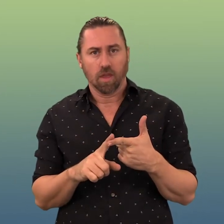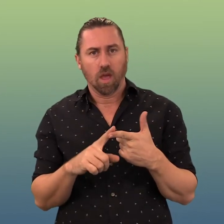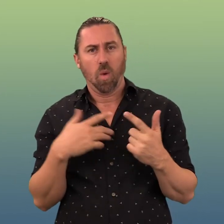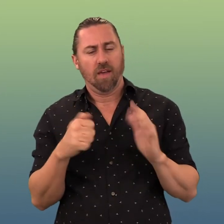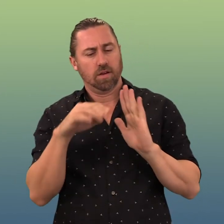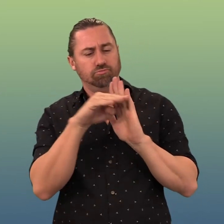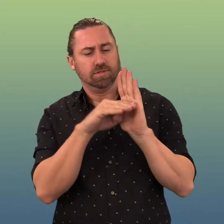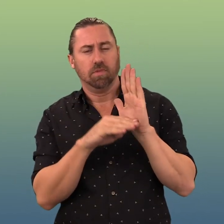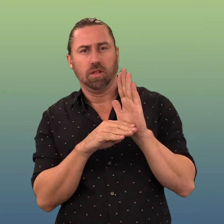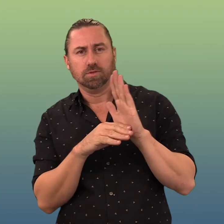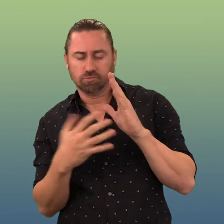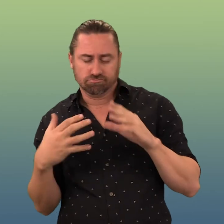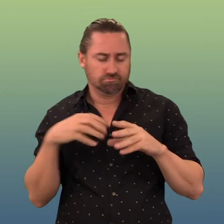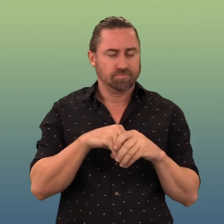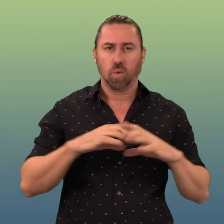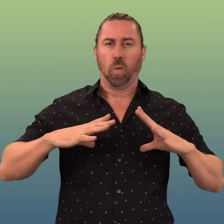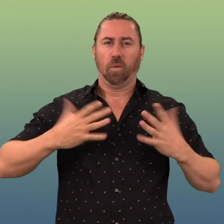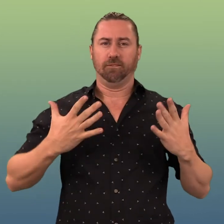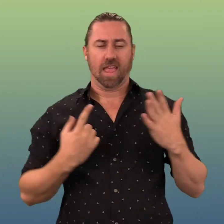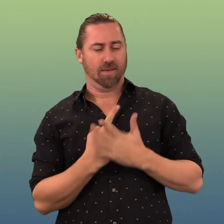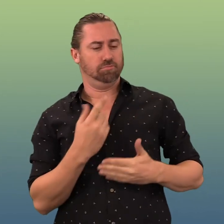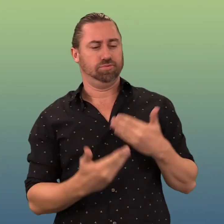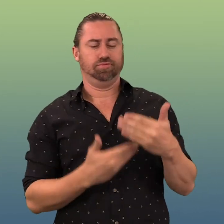and begin transformation of our products and services.